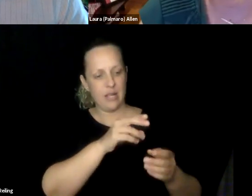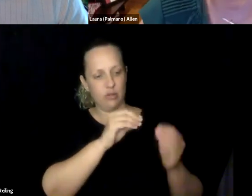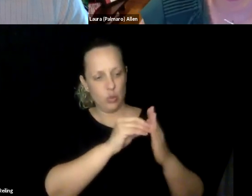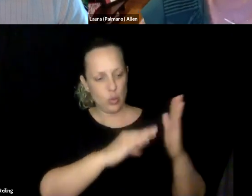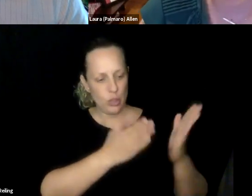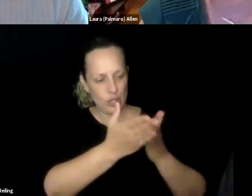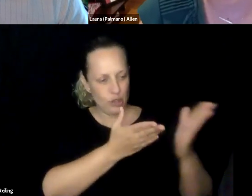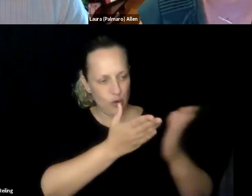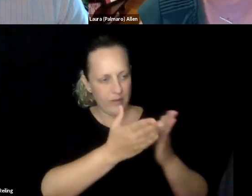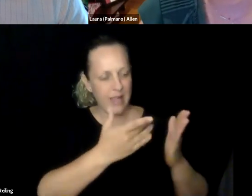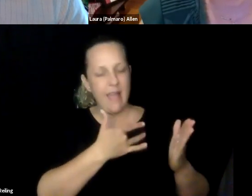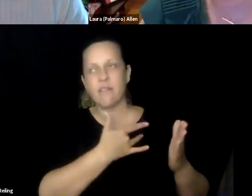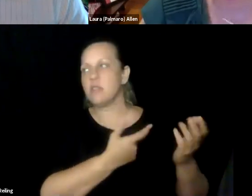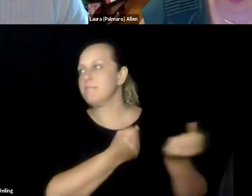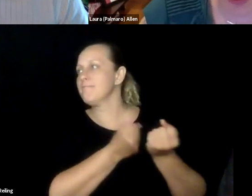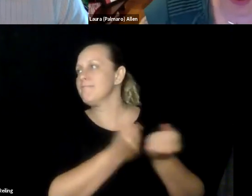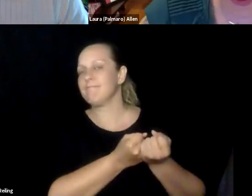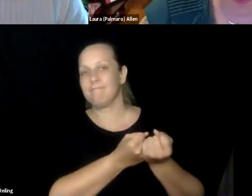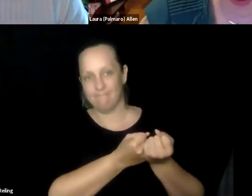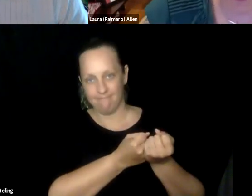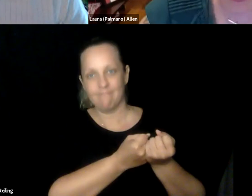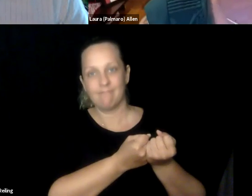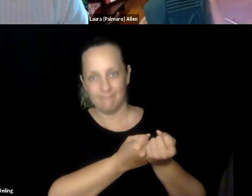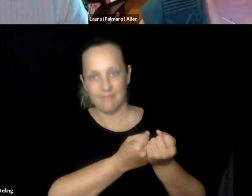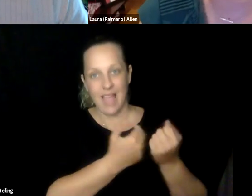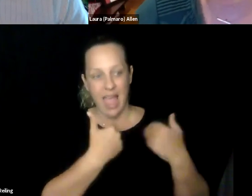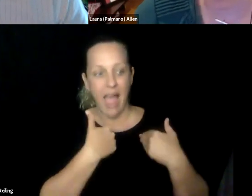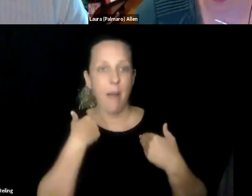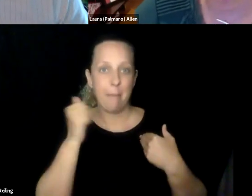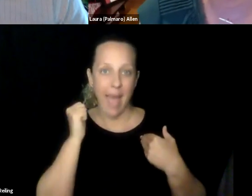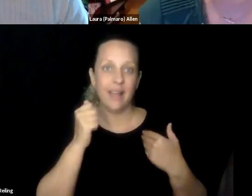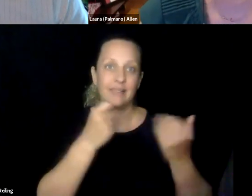Hollahand at Georgetown was so transformational, for me to know I